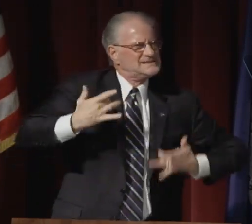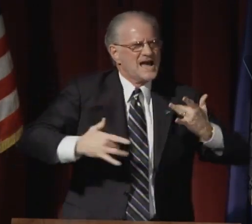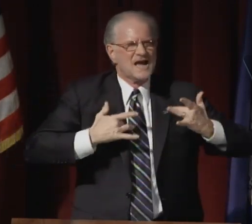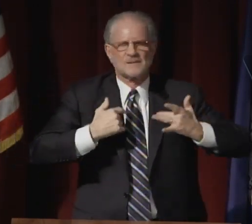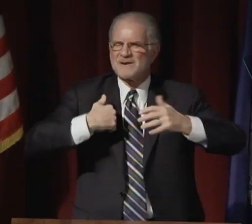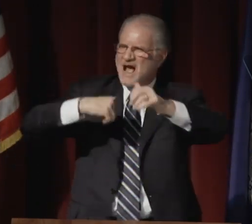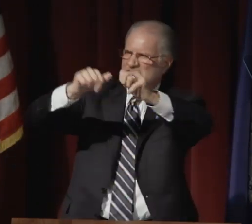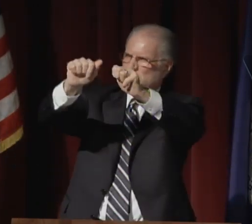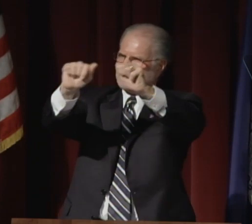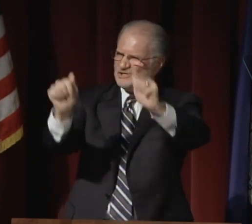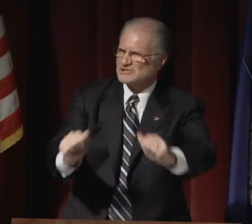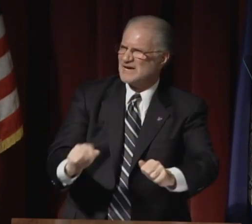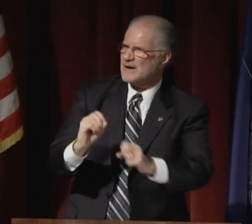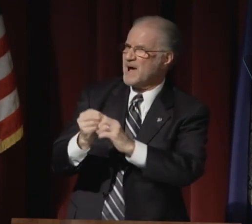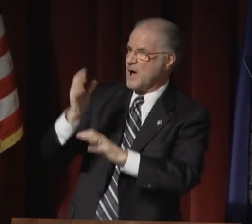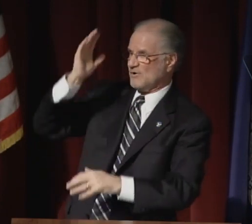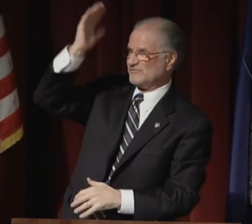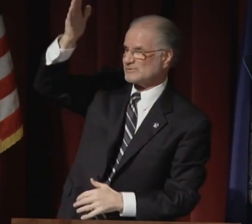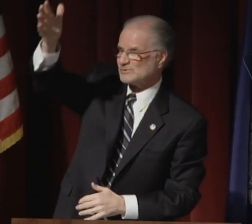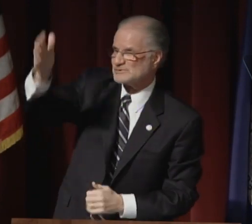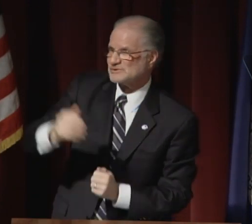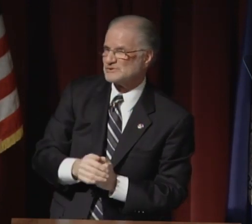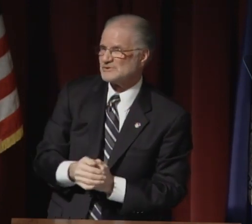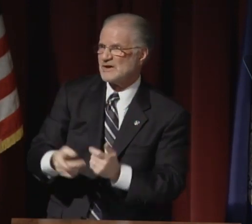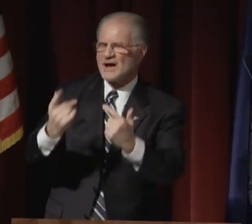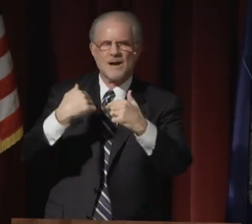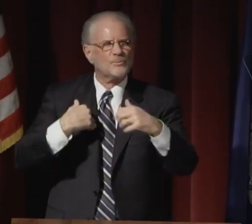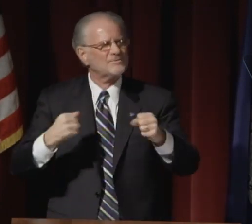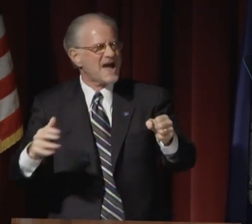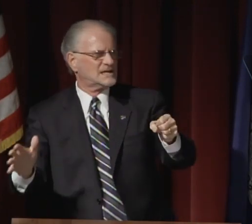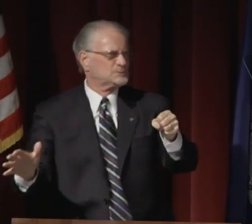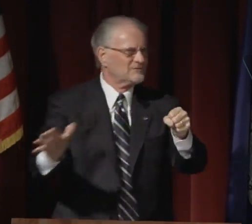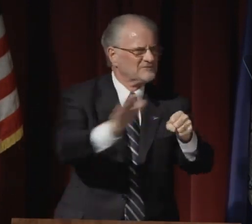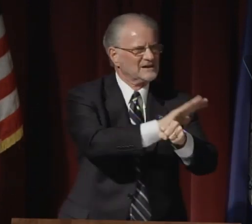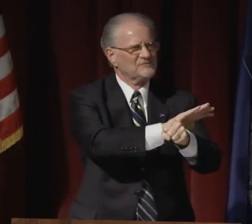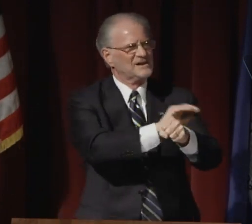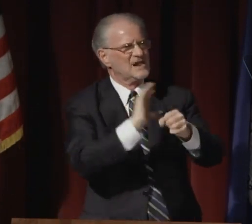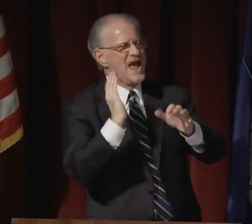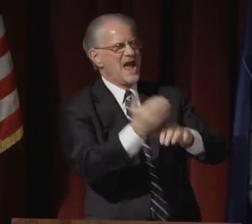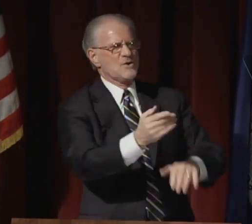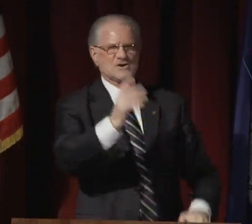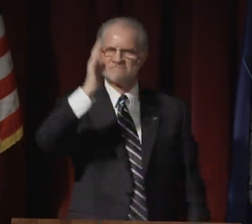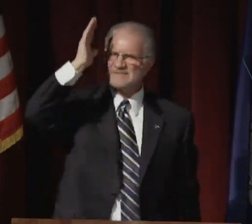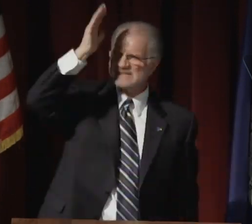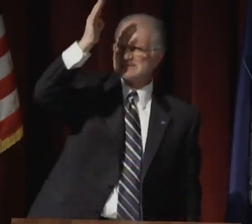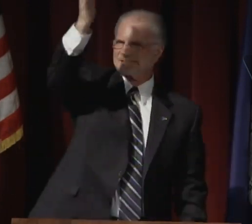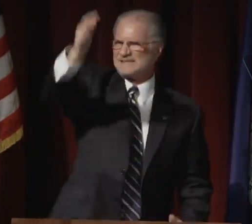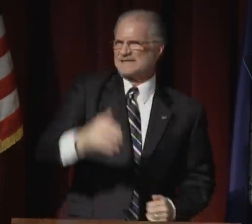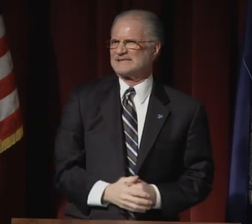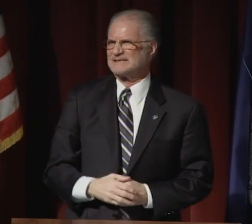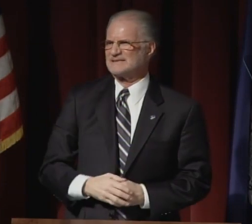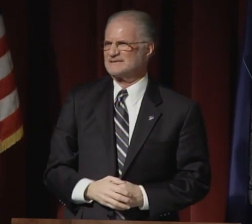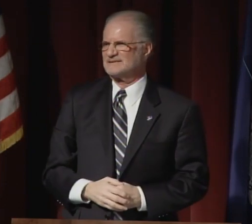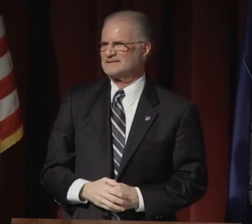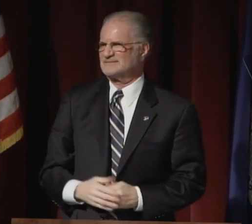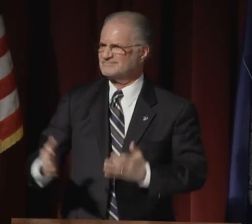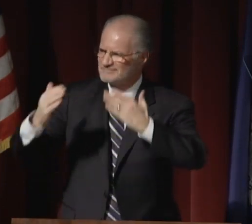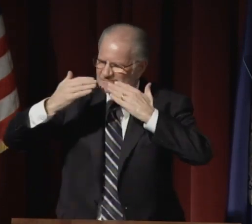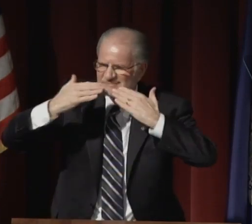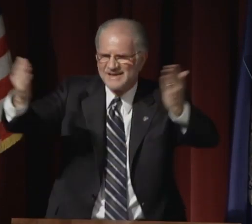Come with me in excitement as we shape our future. Come with me as we fulfill our destiny.